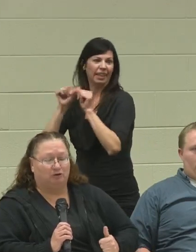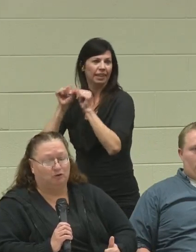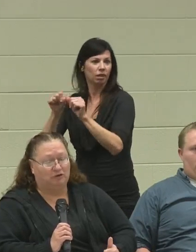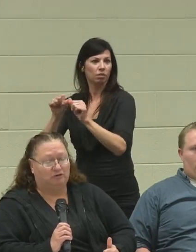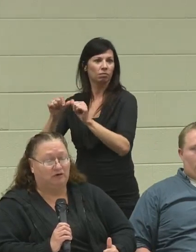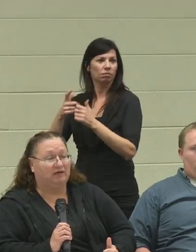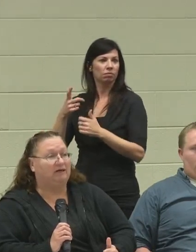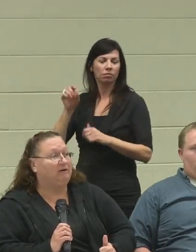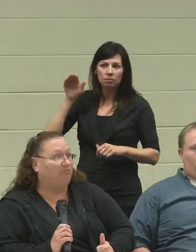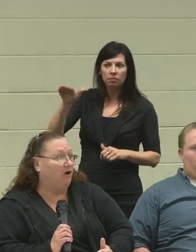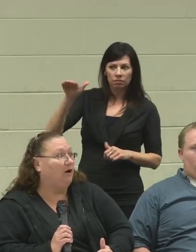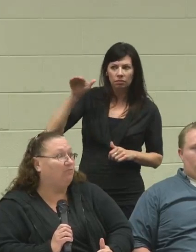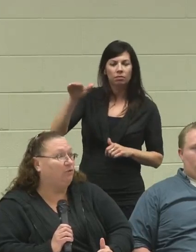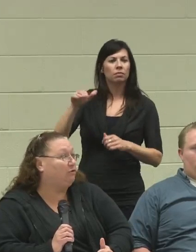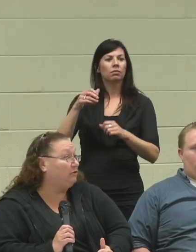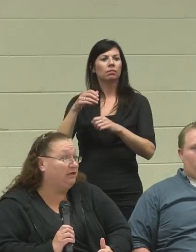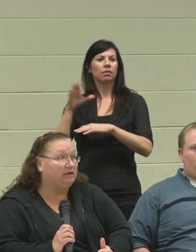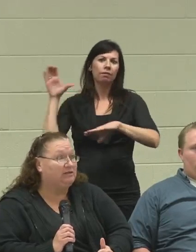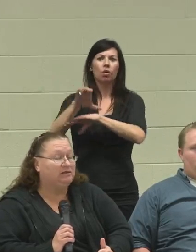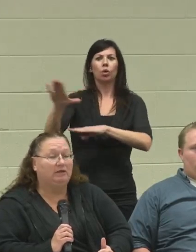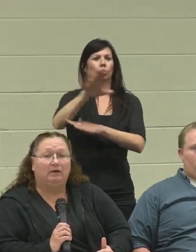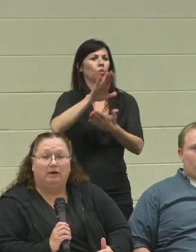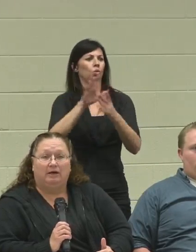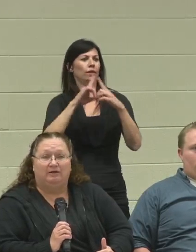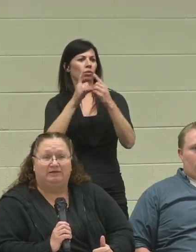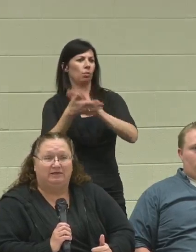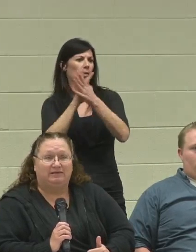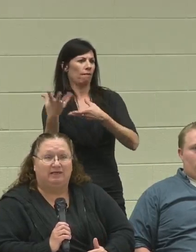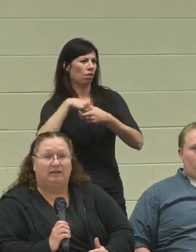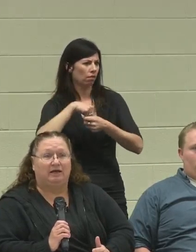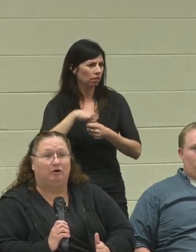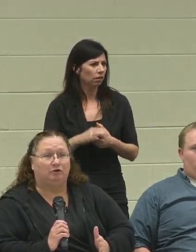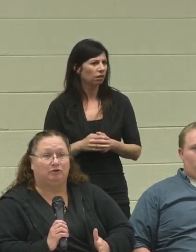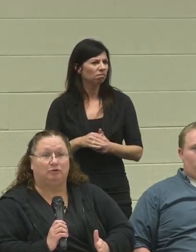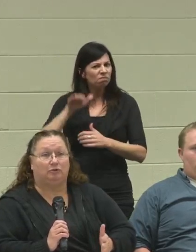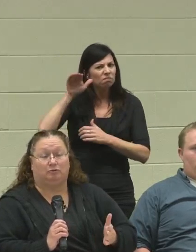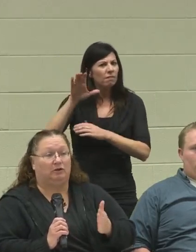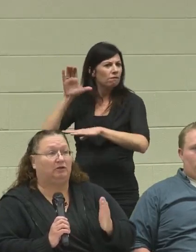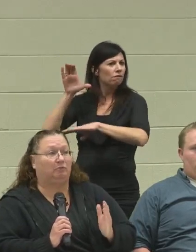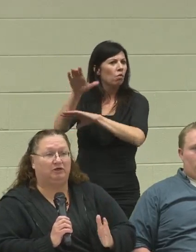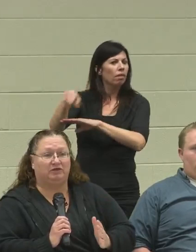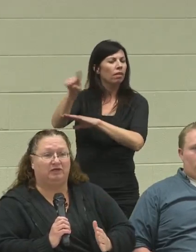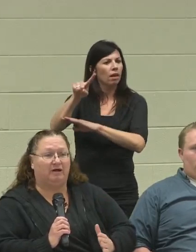your school district get involved with your kids. Insist that they go to the Bridges to Life,